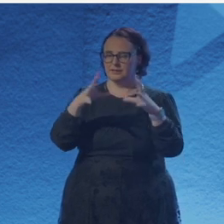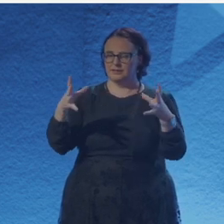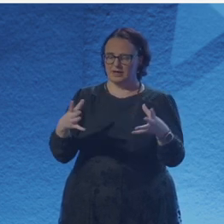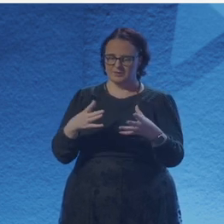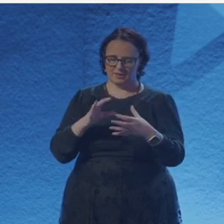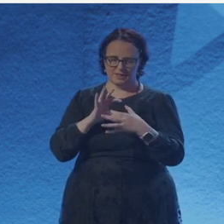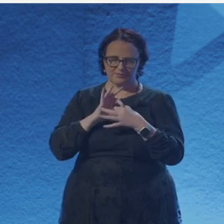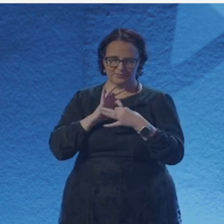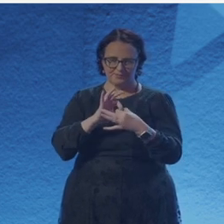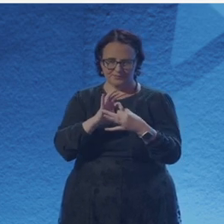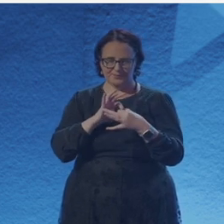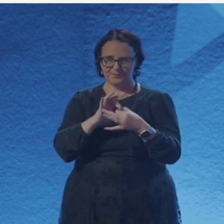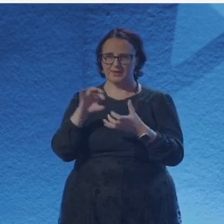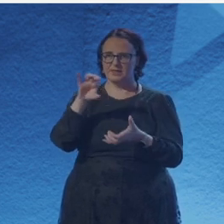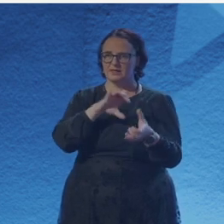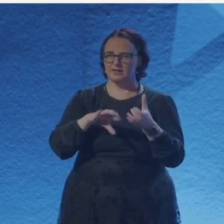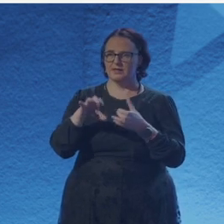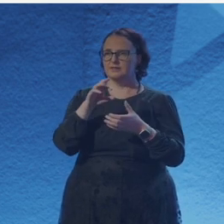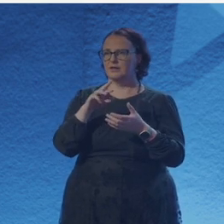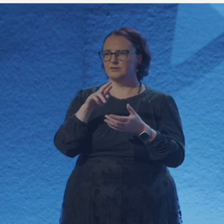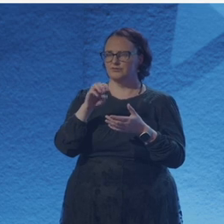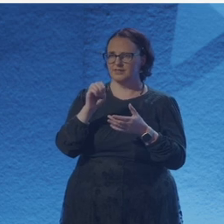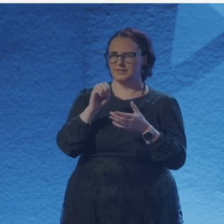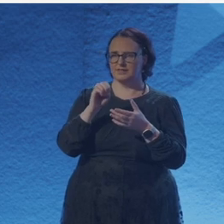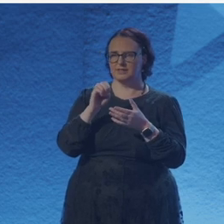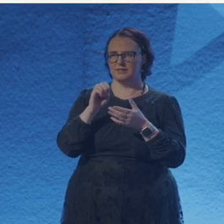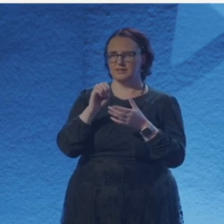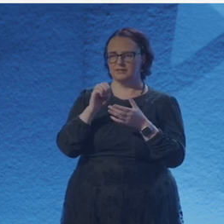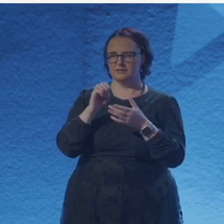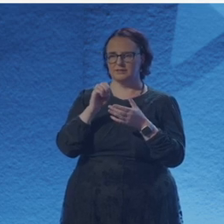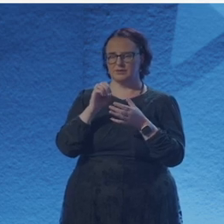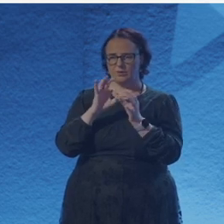because deep down you all do want to deal with science